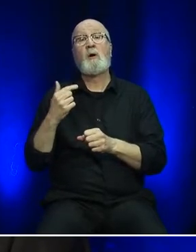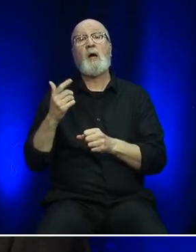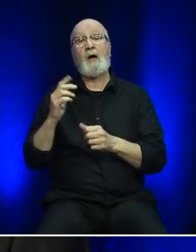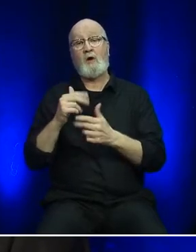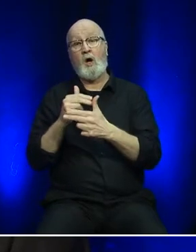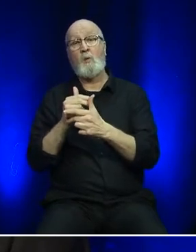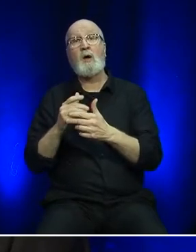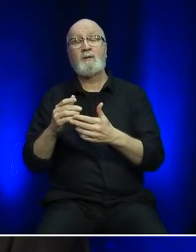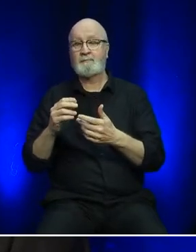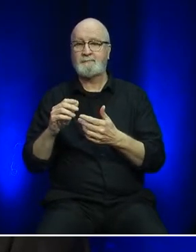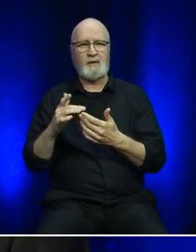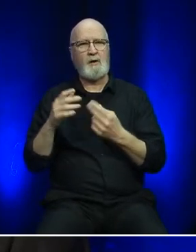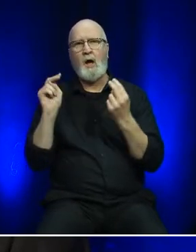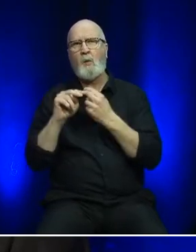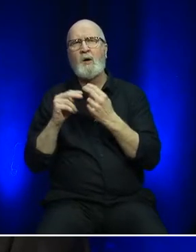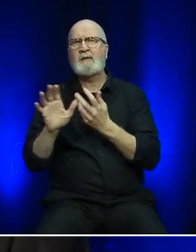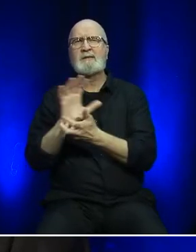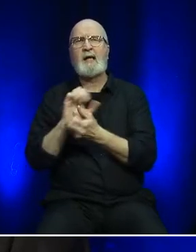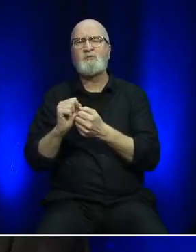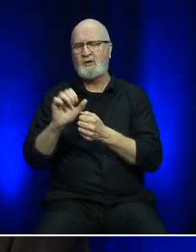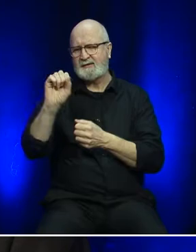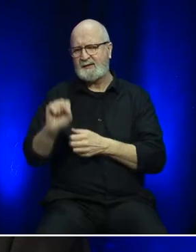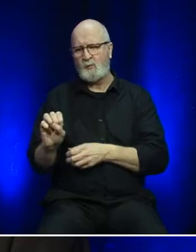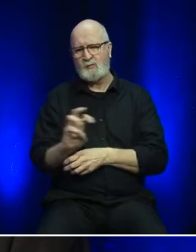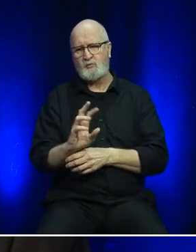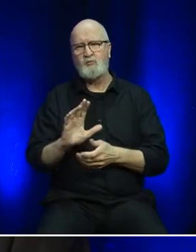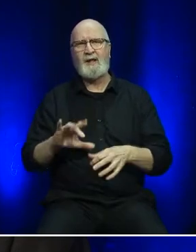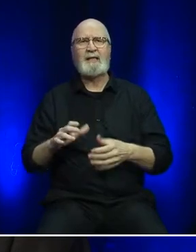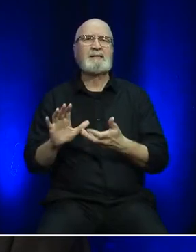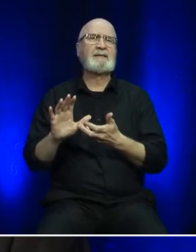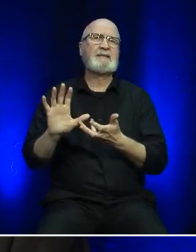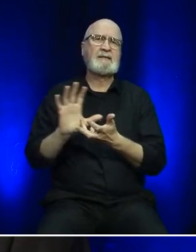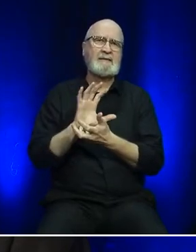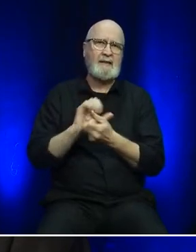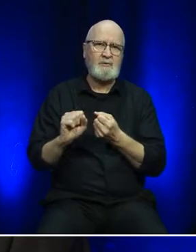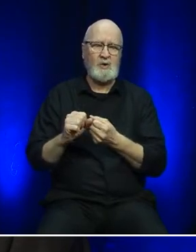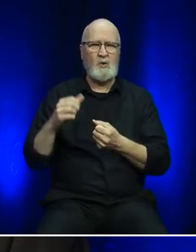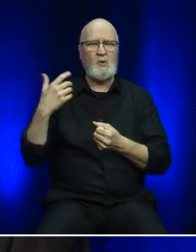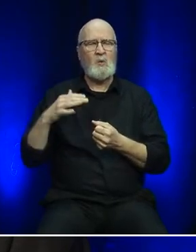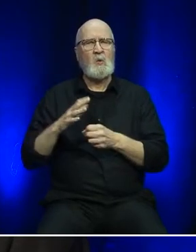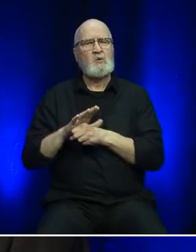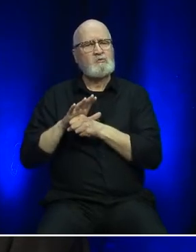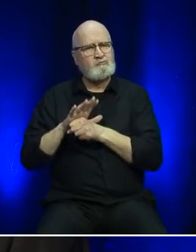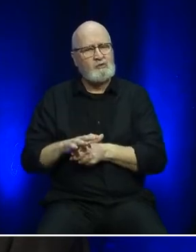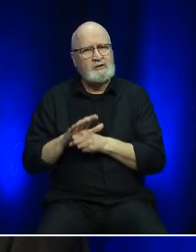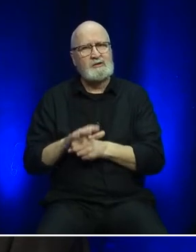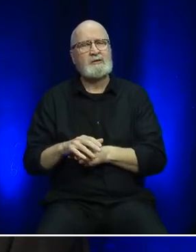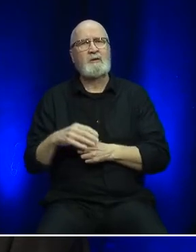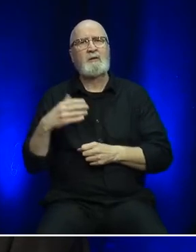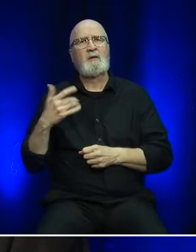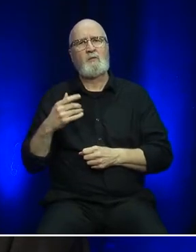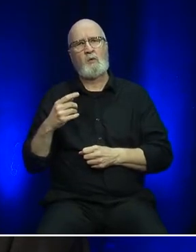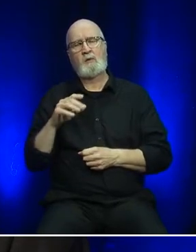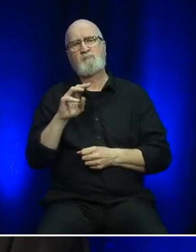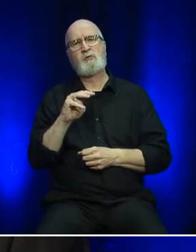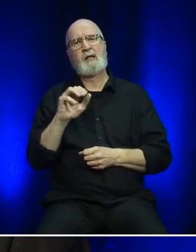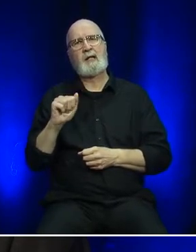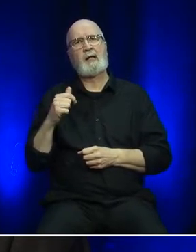on the Southwest coast of Newfoundland, has generated extra stress and tested the resilience of the Marine Atlantic service.